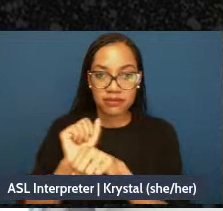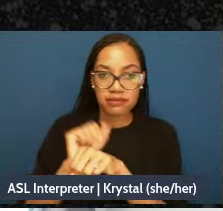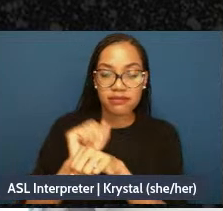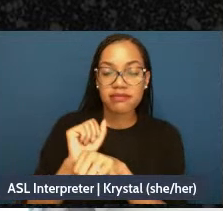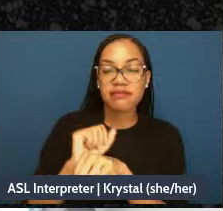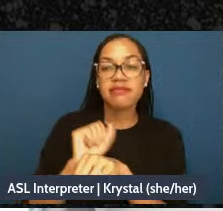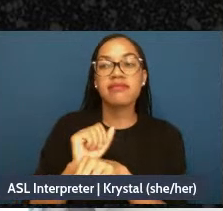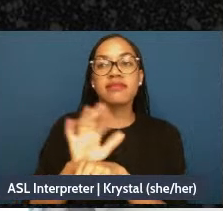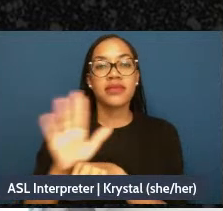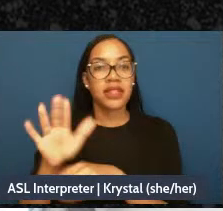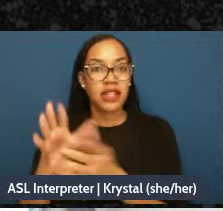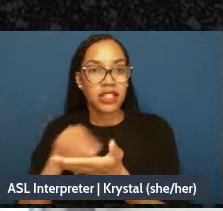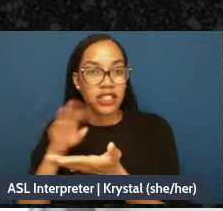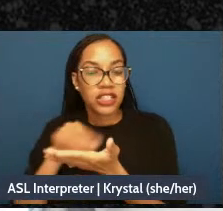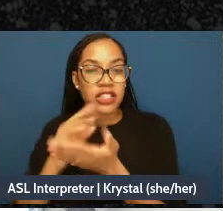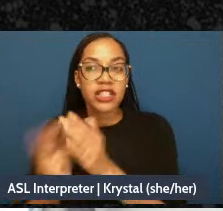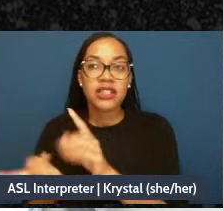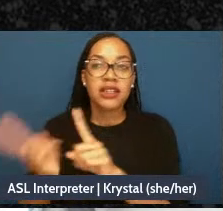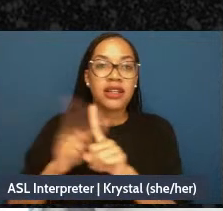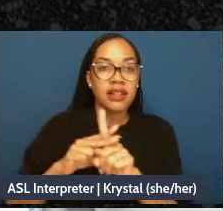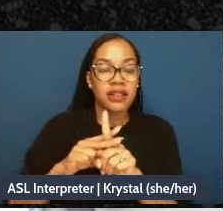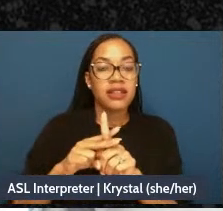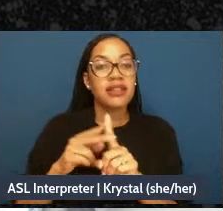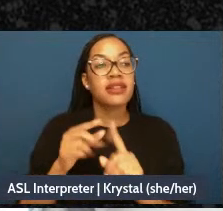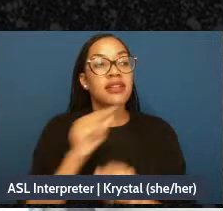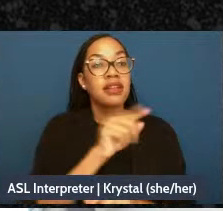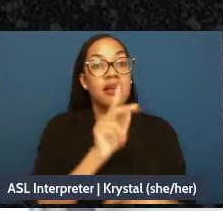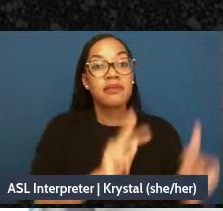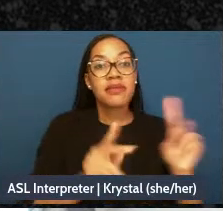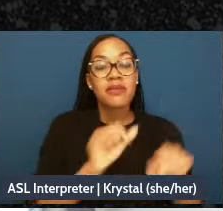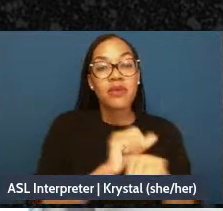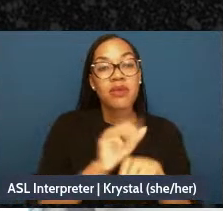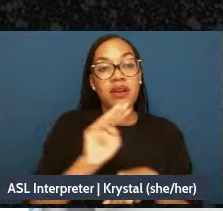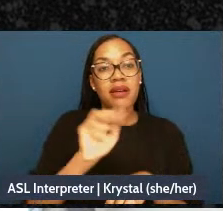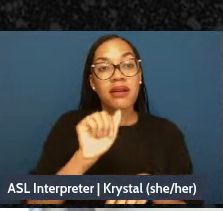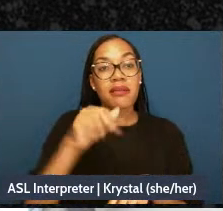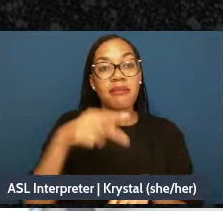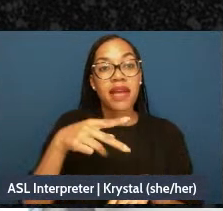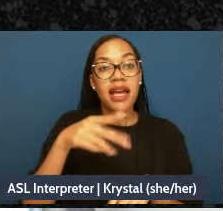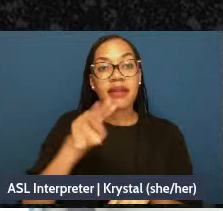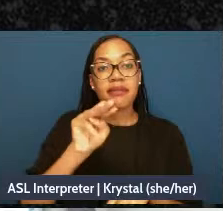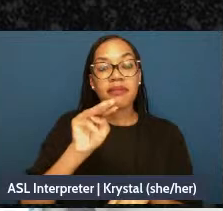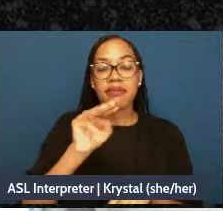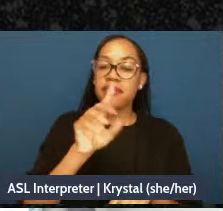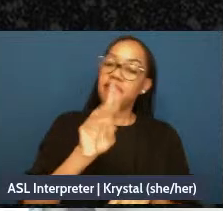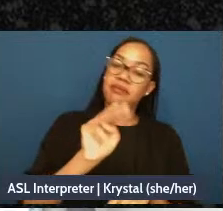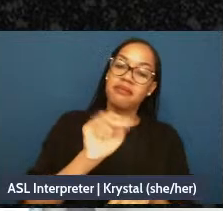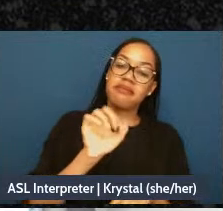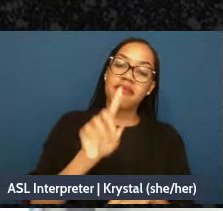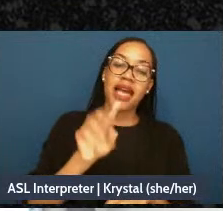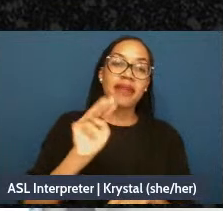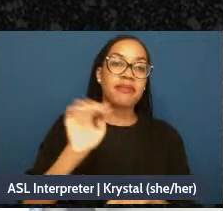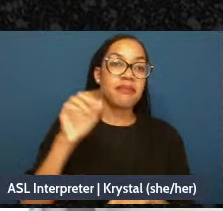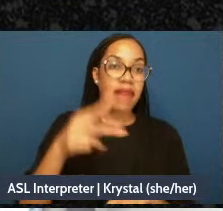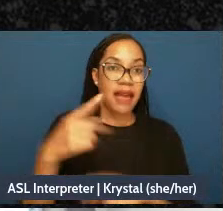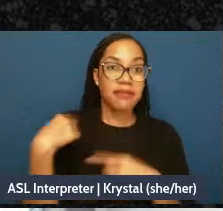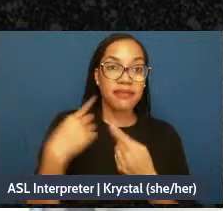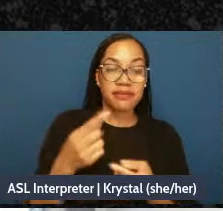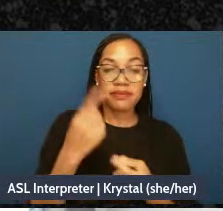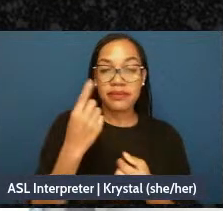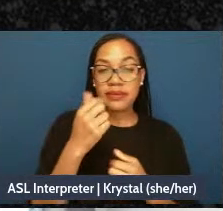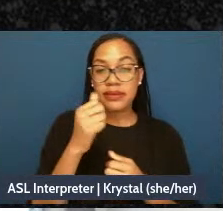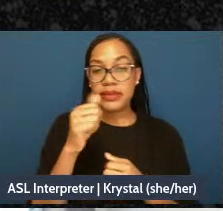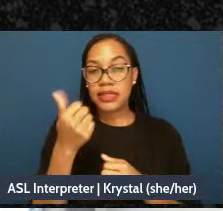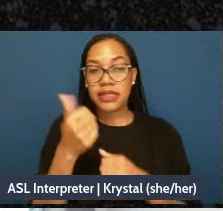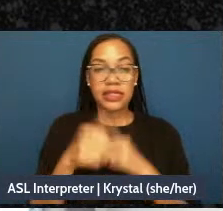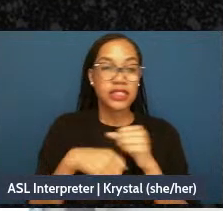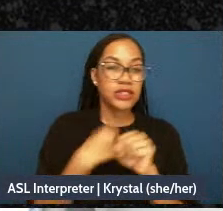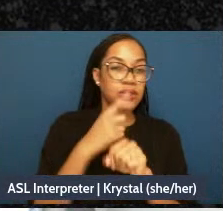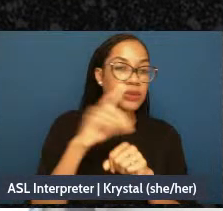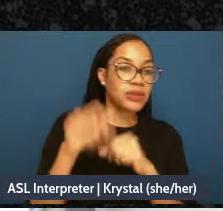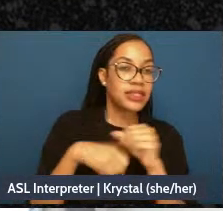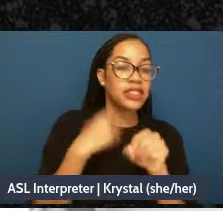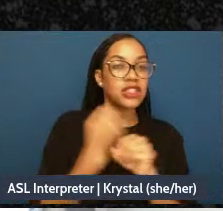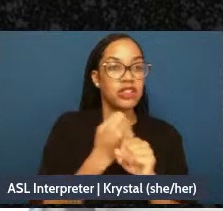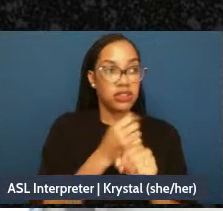who have worked on mad maps over the past decades and will continue to offer this shift and adapt it